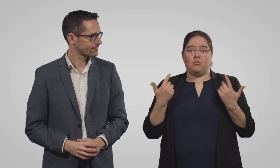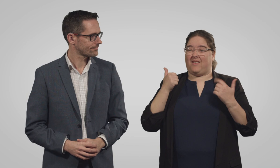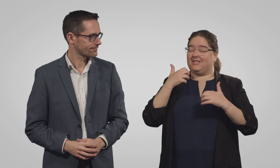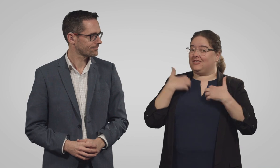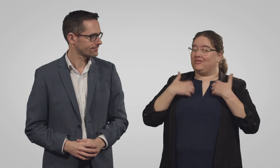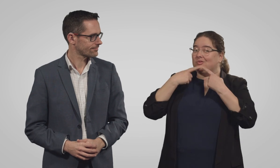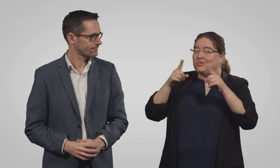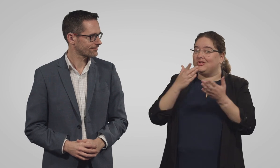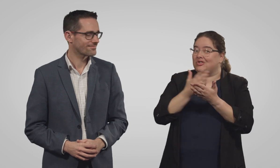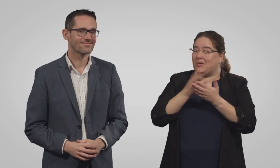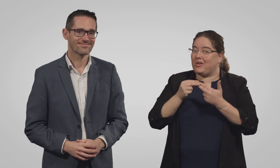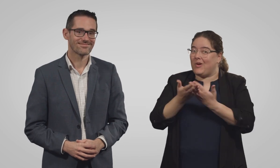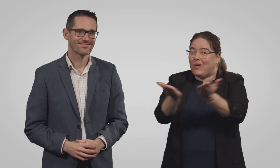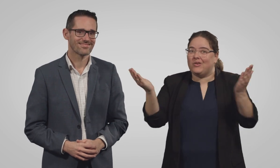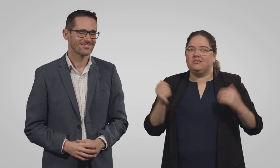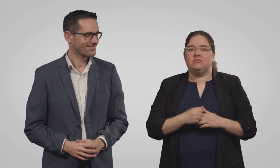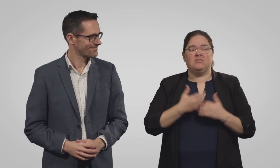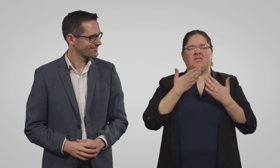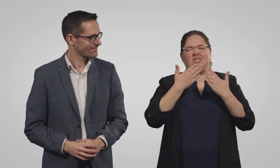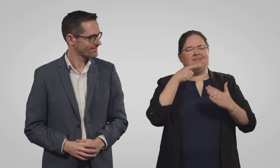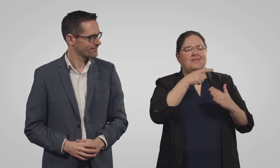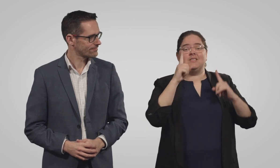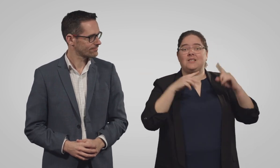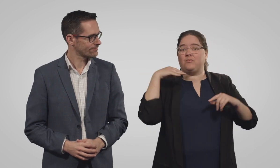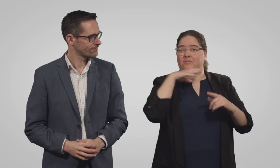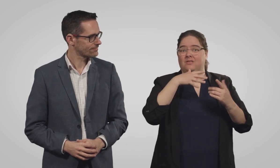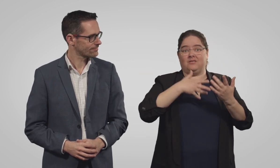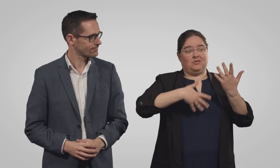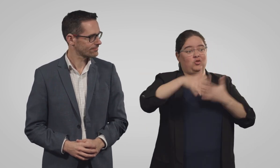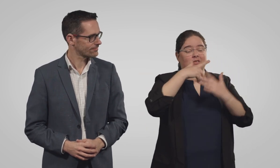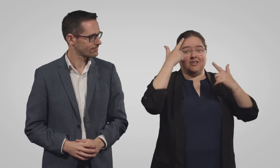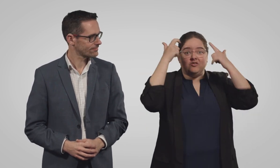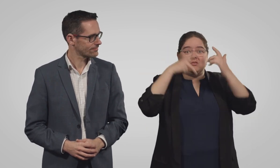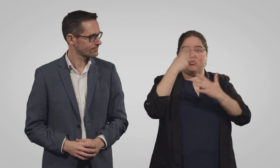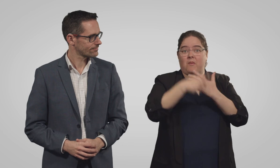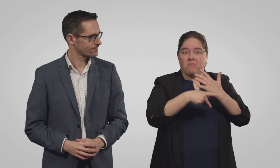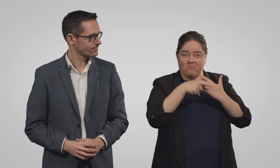We have very exciting news to share with you all. Thanks to the City of Melbourne Social Innovation Partnerships program,